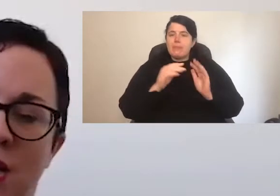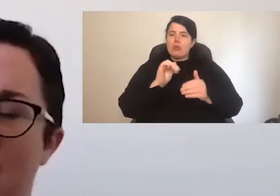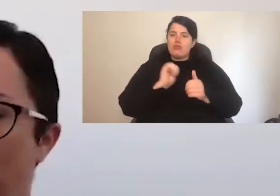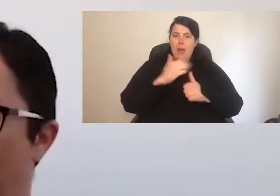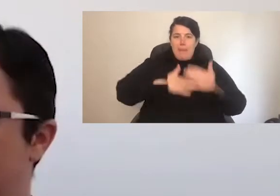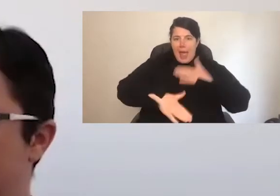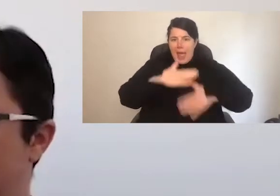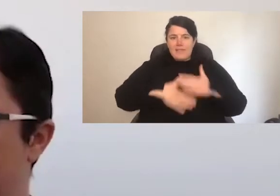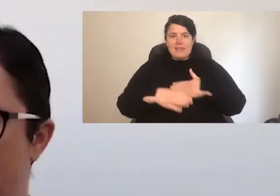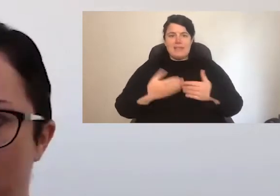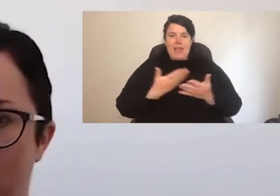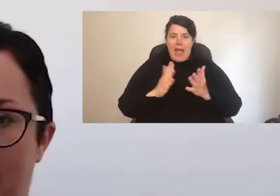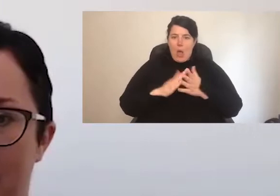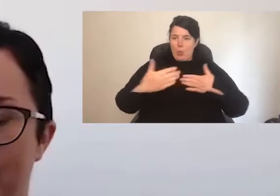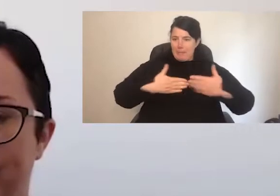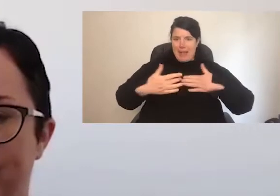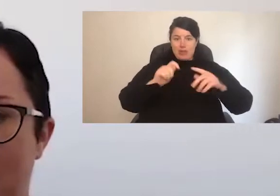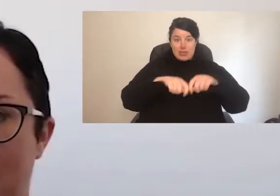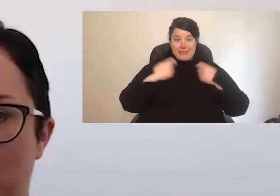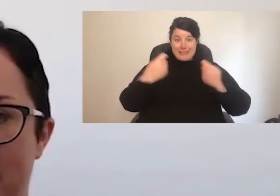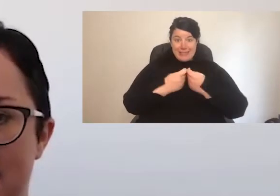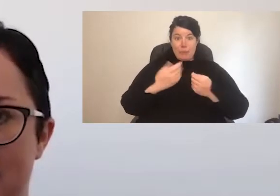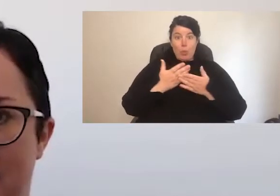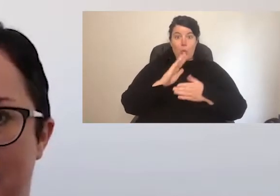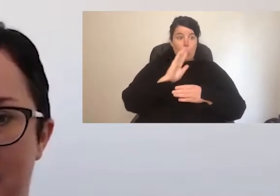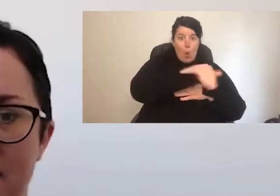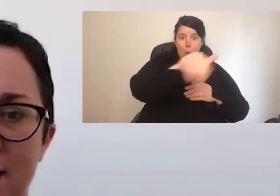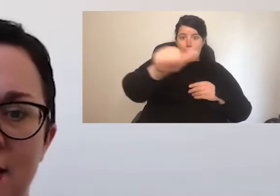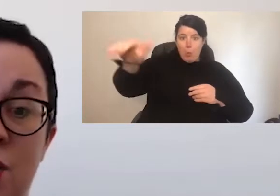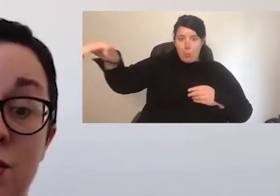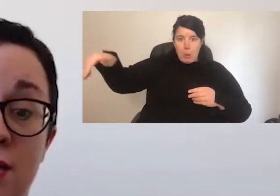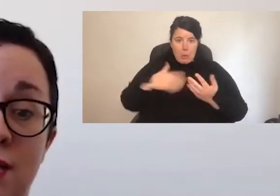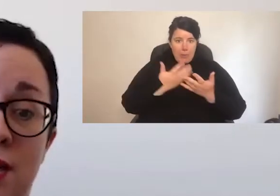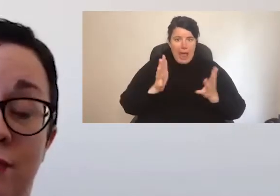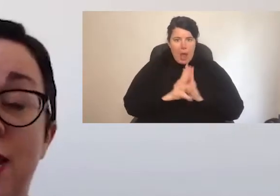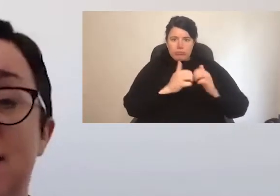managing our working teams remotely in ways that are not just effective